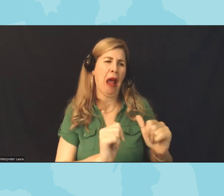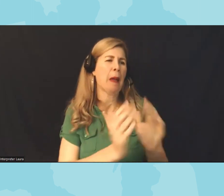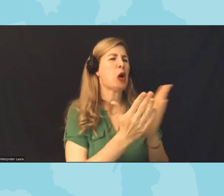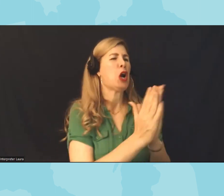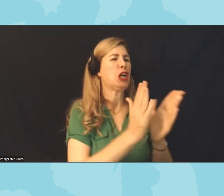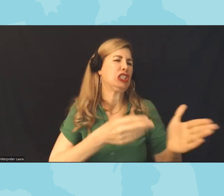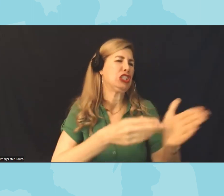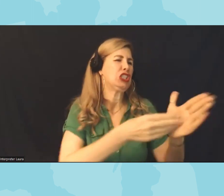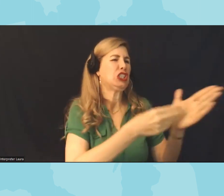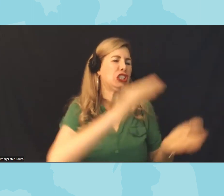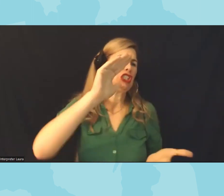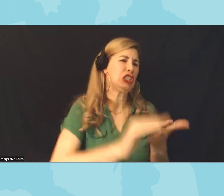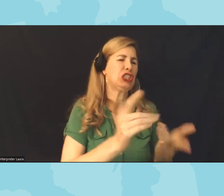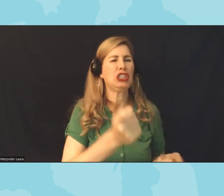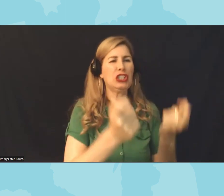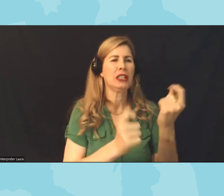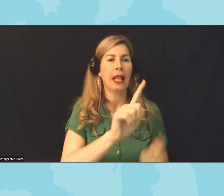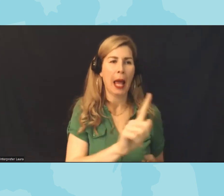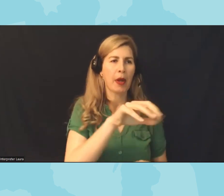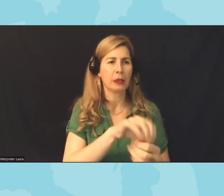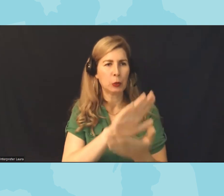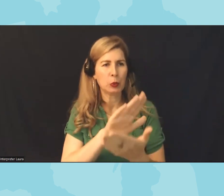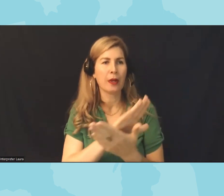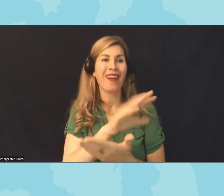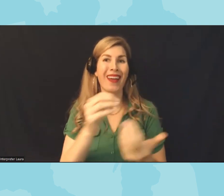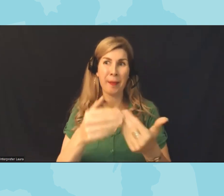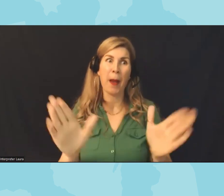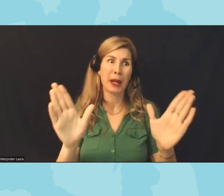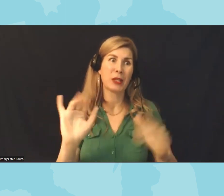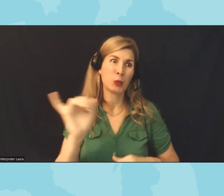state libraries in schools and in the public square so we're really thrilled to have this